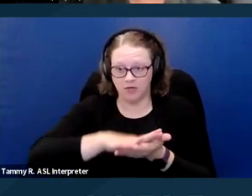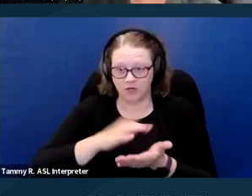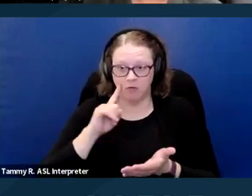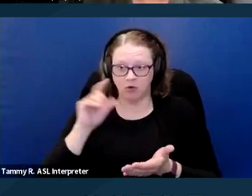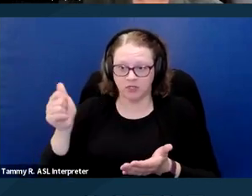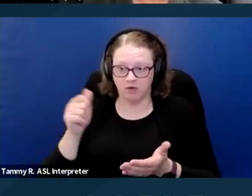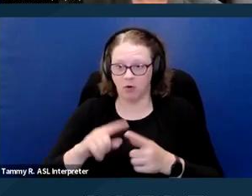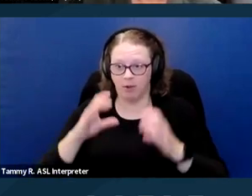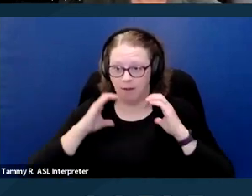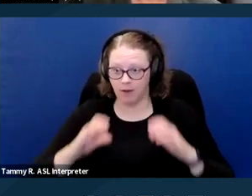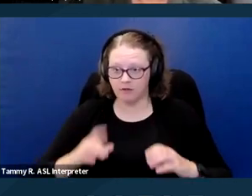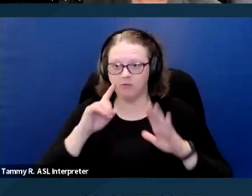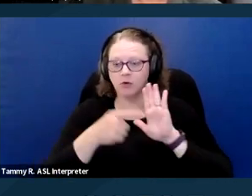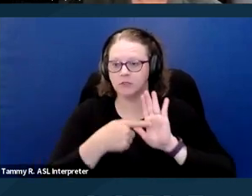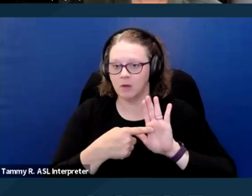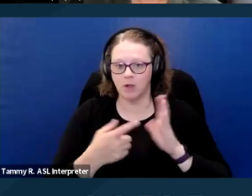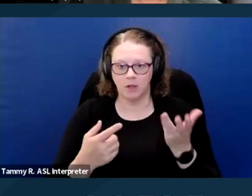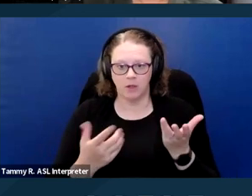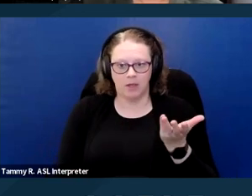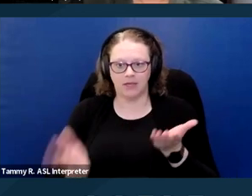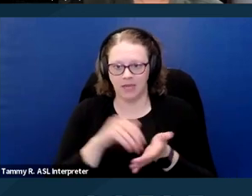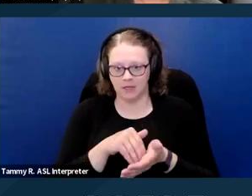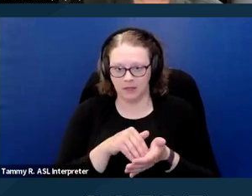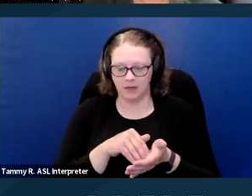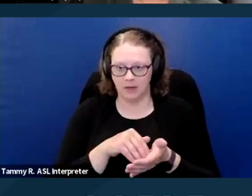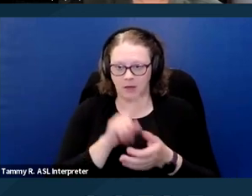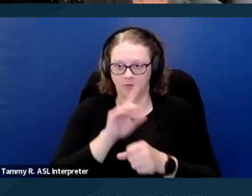For example, again, confirmation of disability